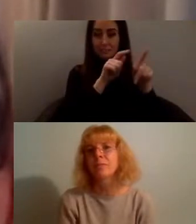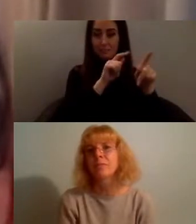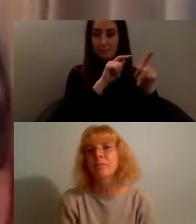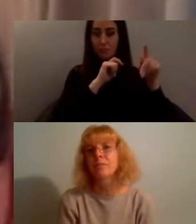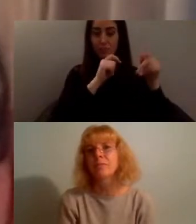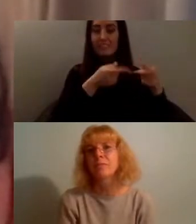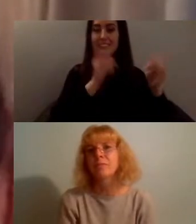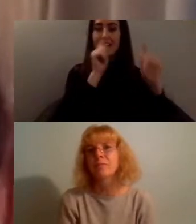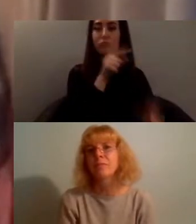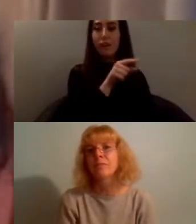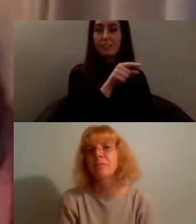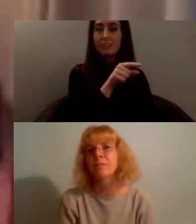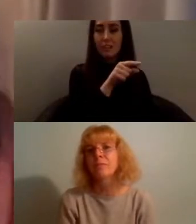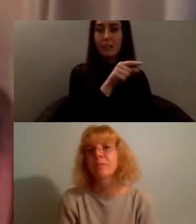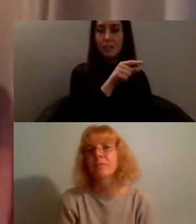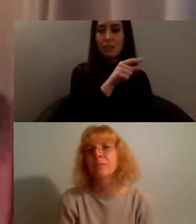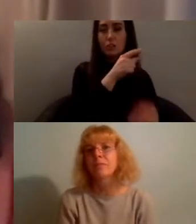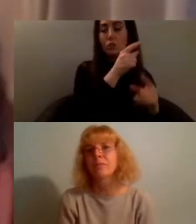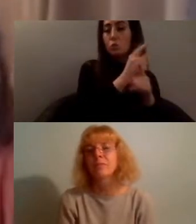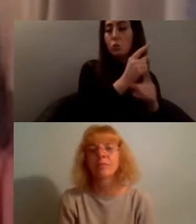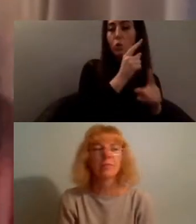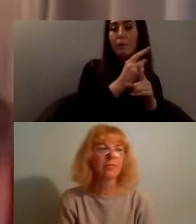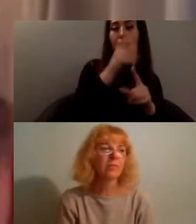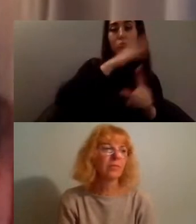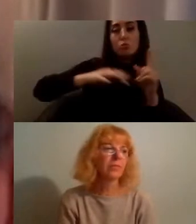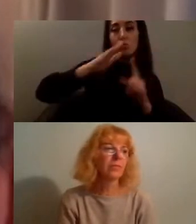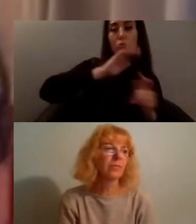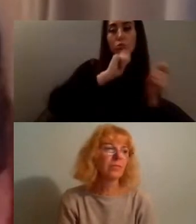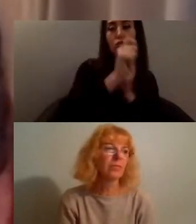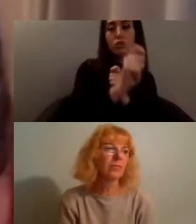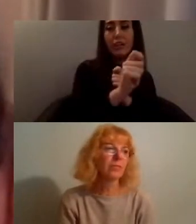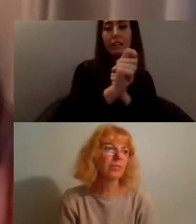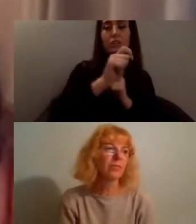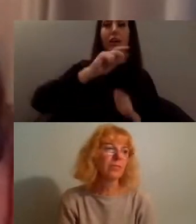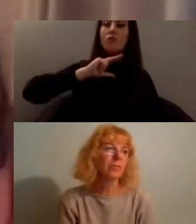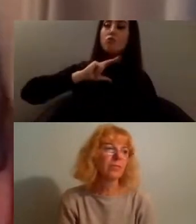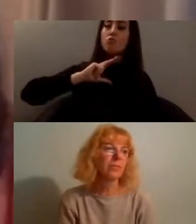and promotes social change and raises the voice of underrepresented people